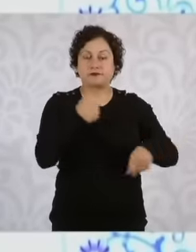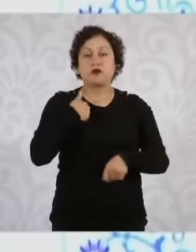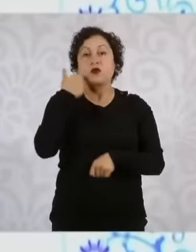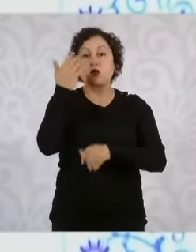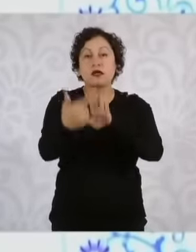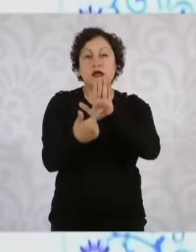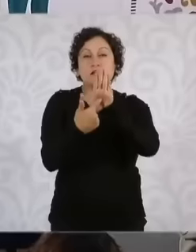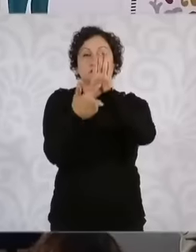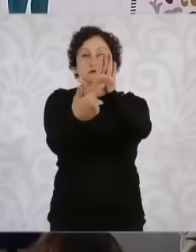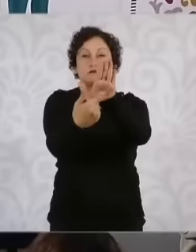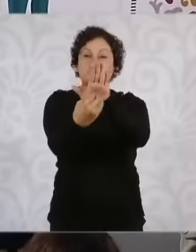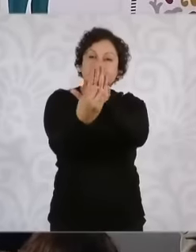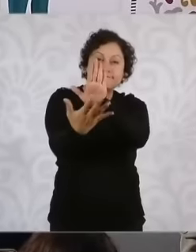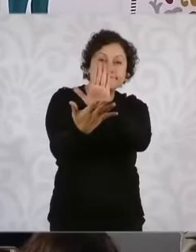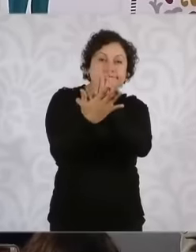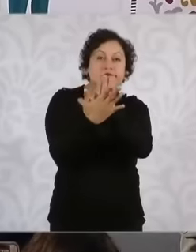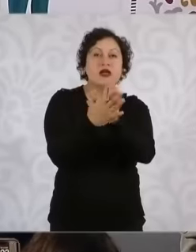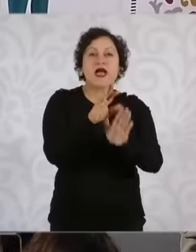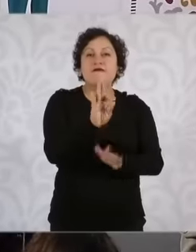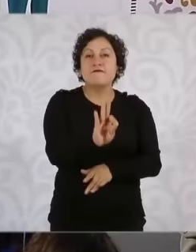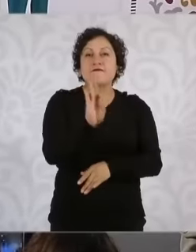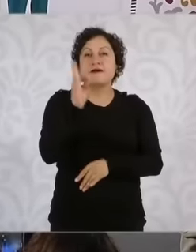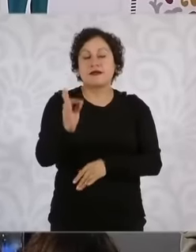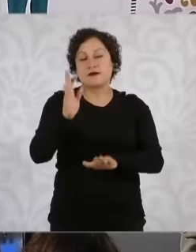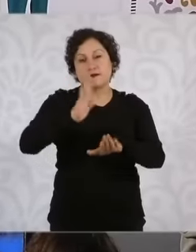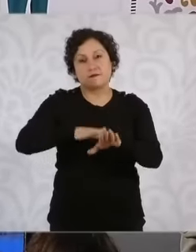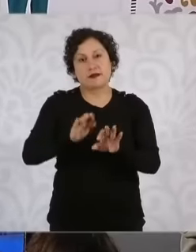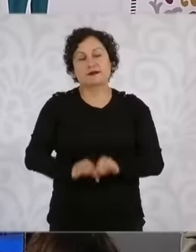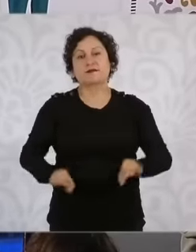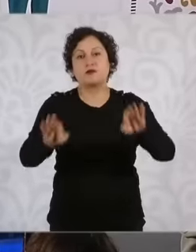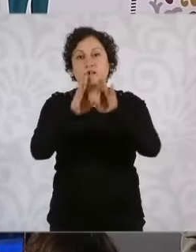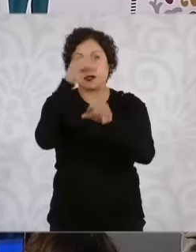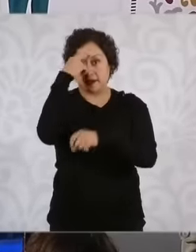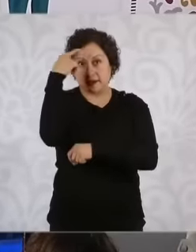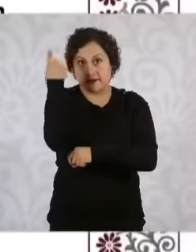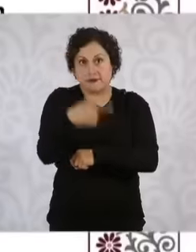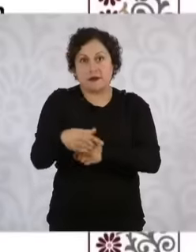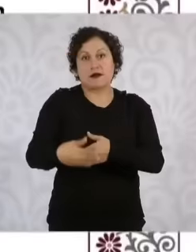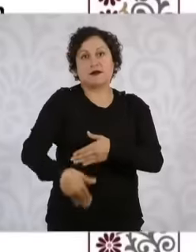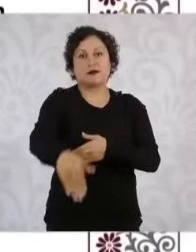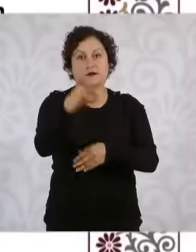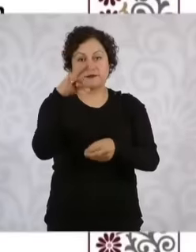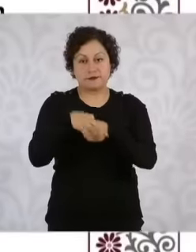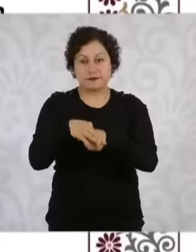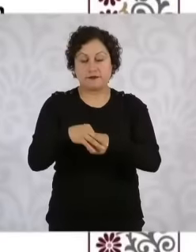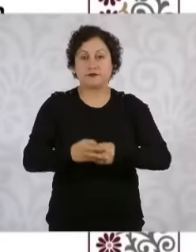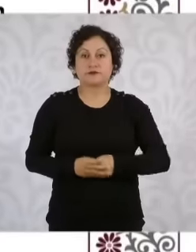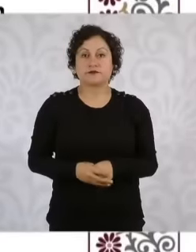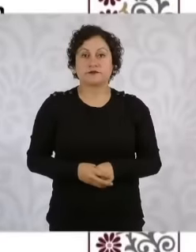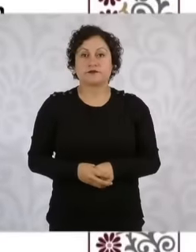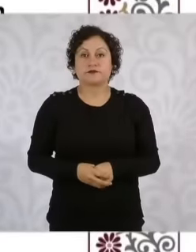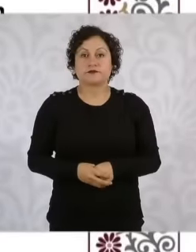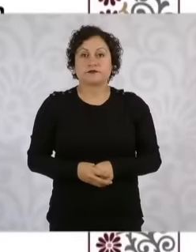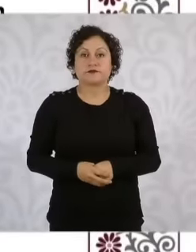relevant for this extraordinary election in the modifications that the